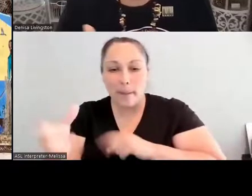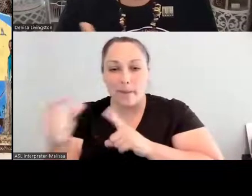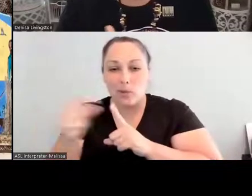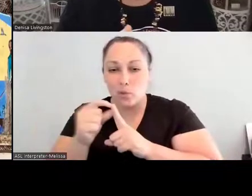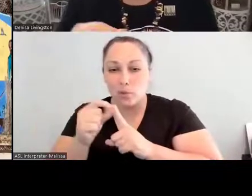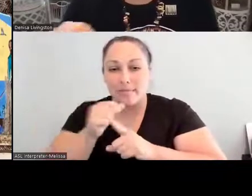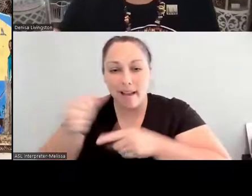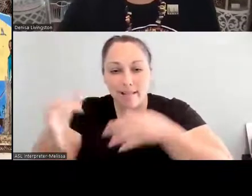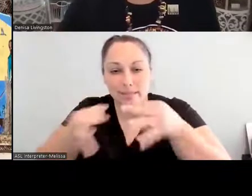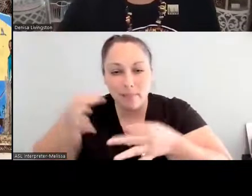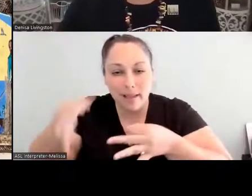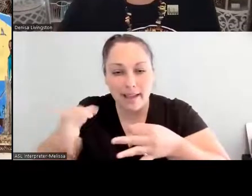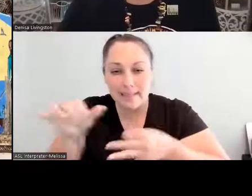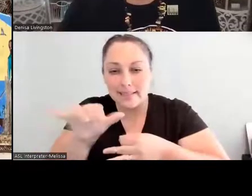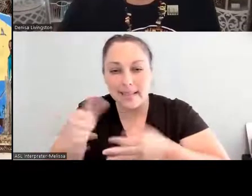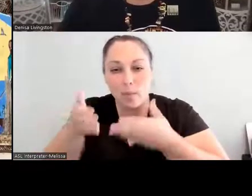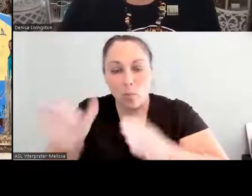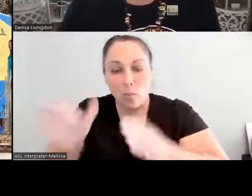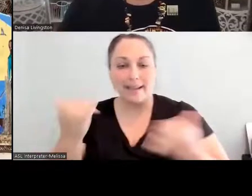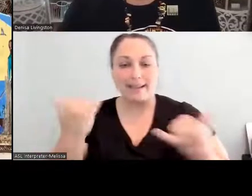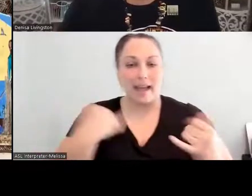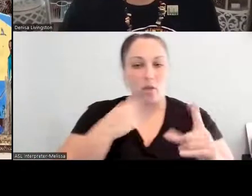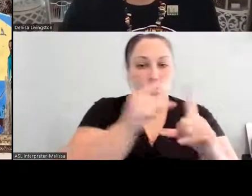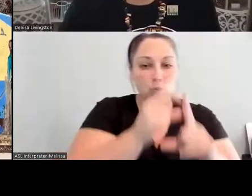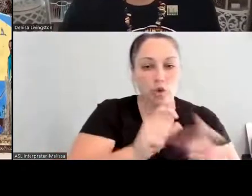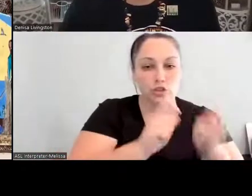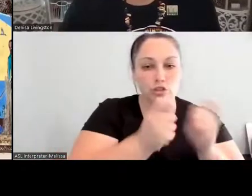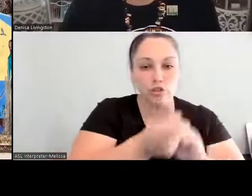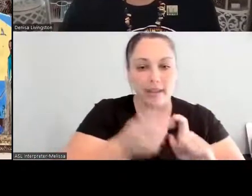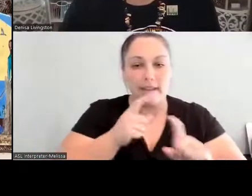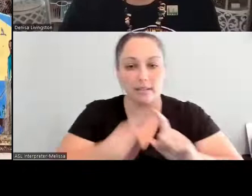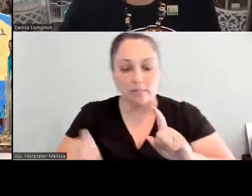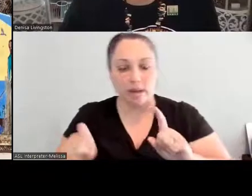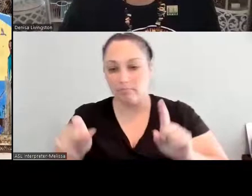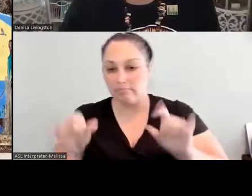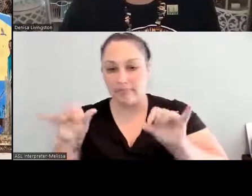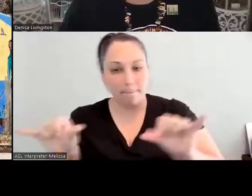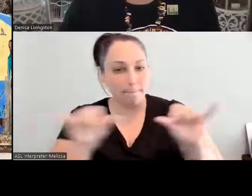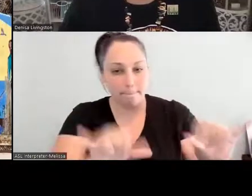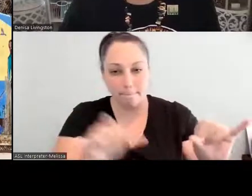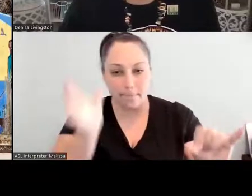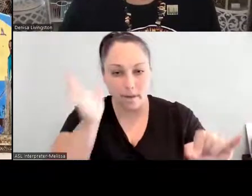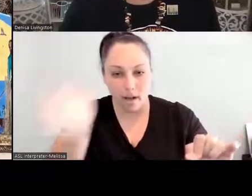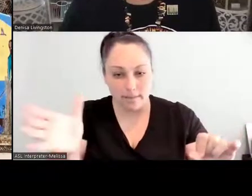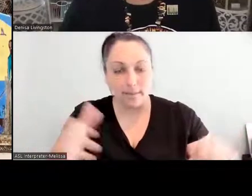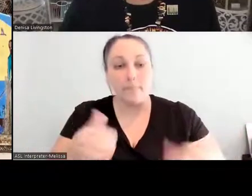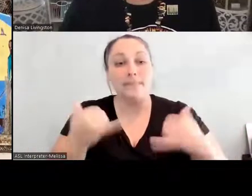And so now for us, you know, we have to be able to facilitate those types of discussions because that's where we are in